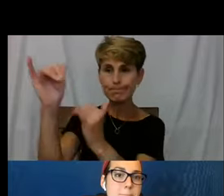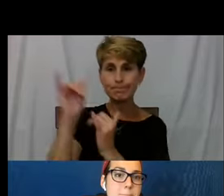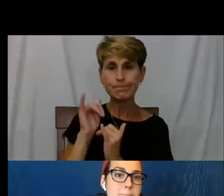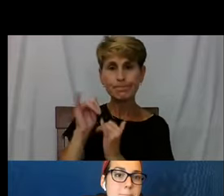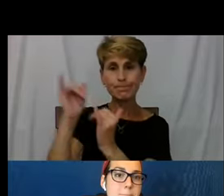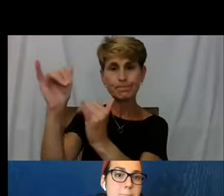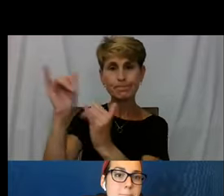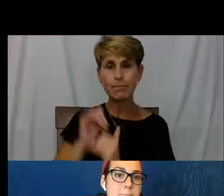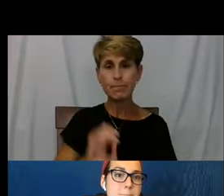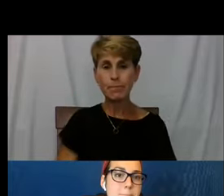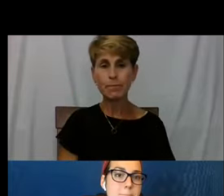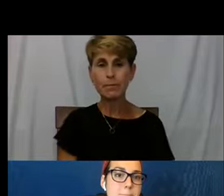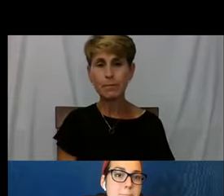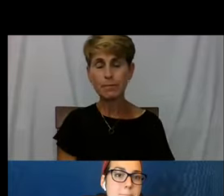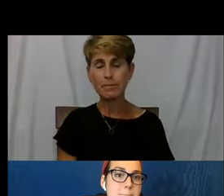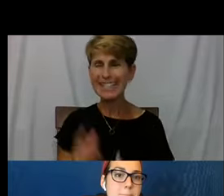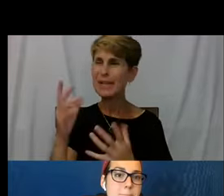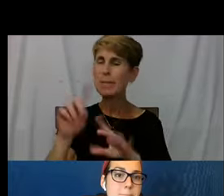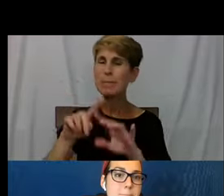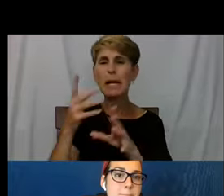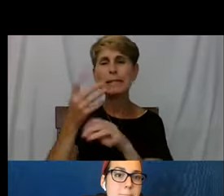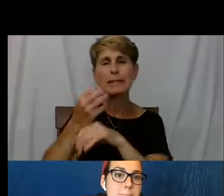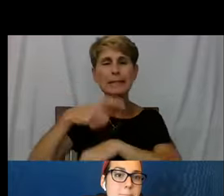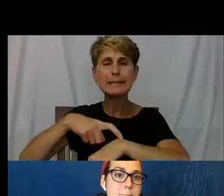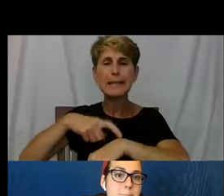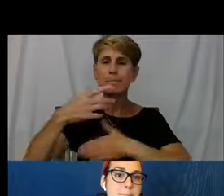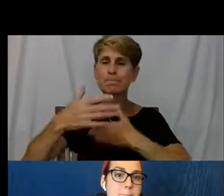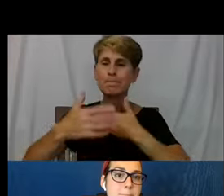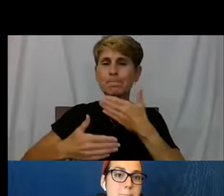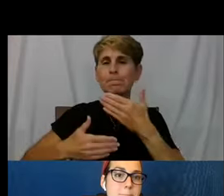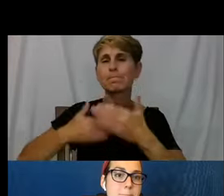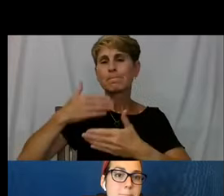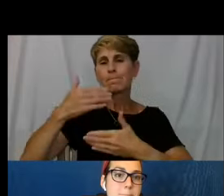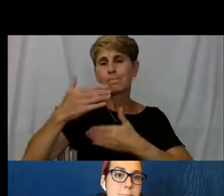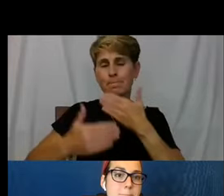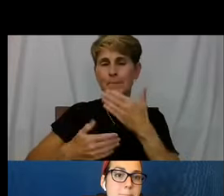But still it takes time, things take time. Housing takes a really long time.